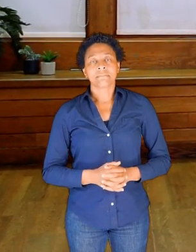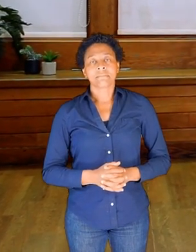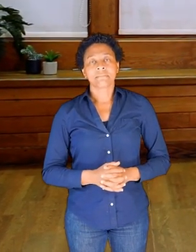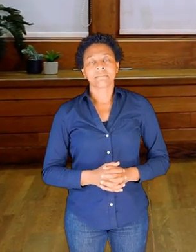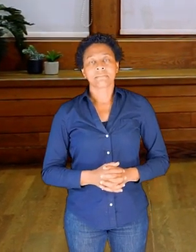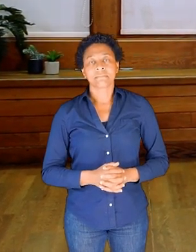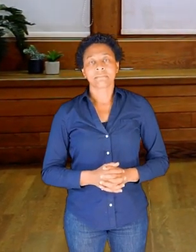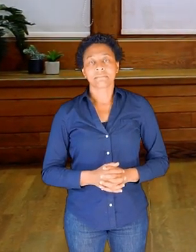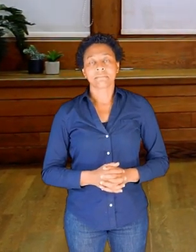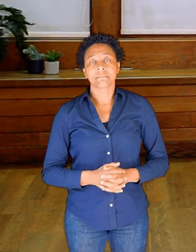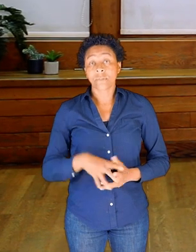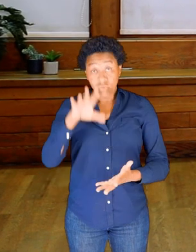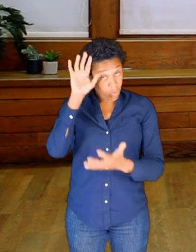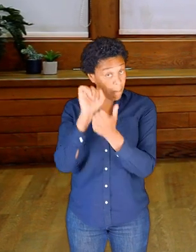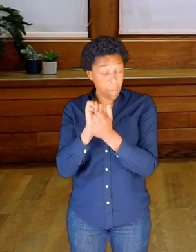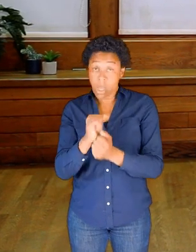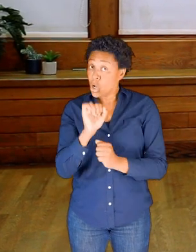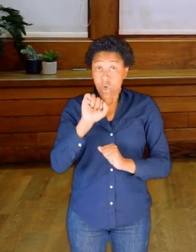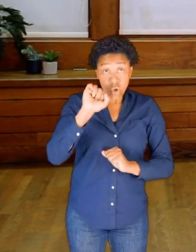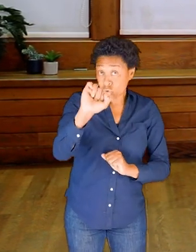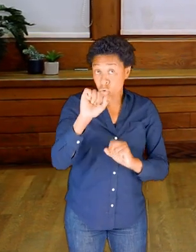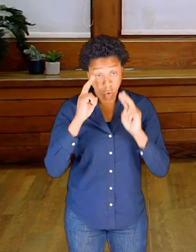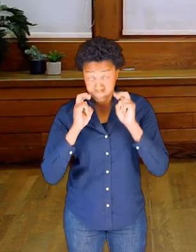And remember, your exploration may look very different to mine.